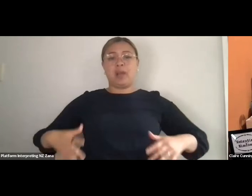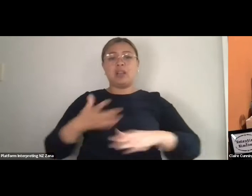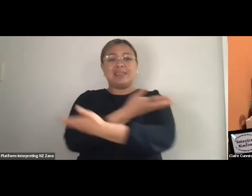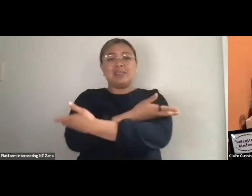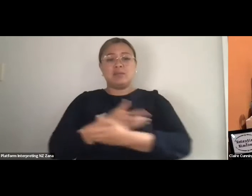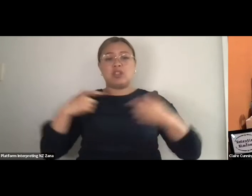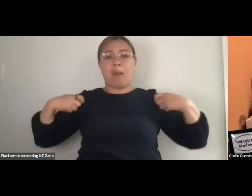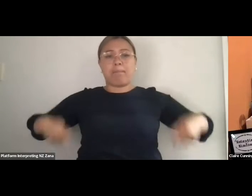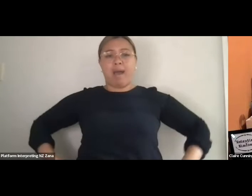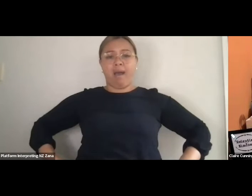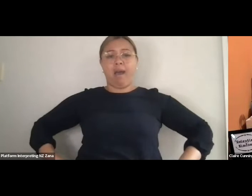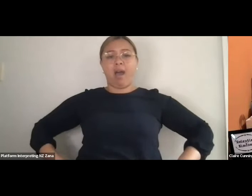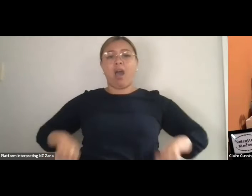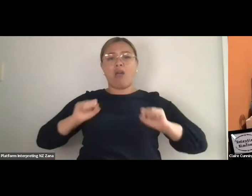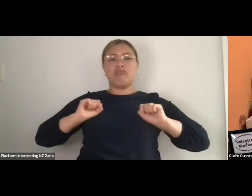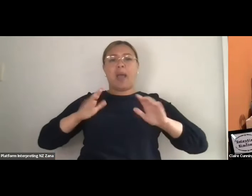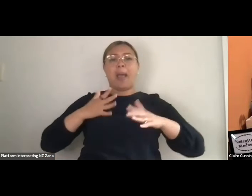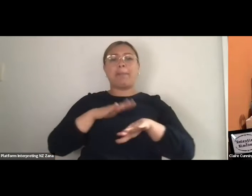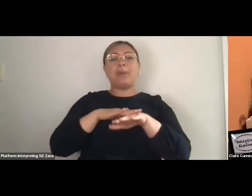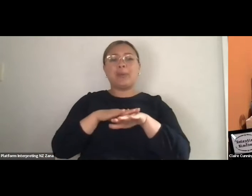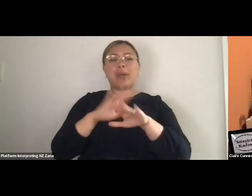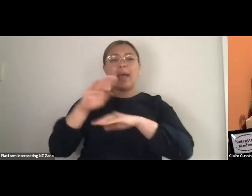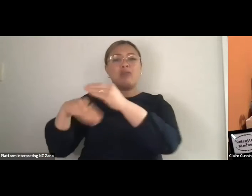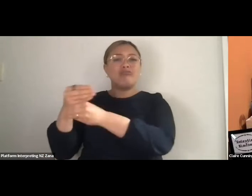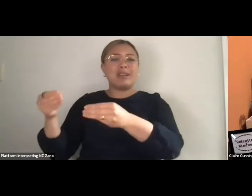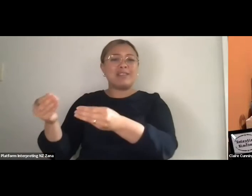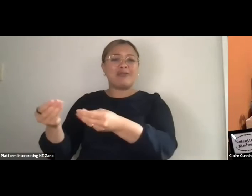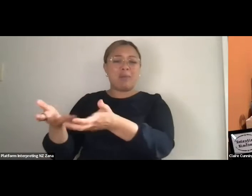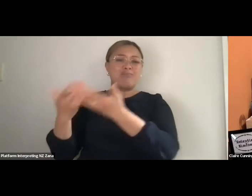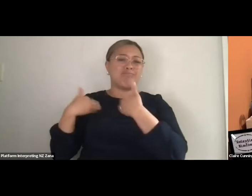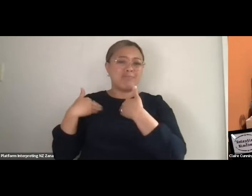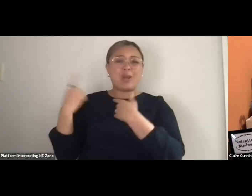which was a gift from one of my best friends during one of the lockdowns. They sent this as